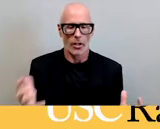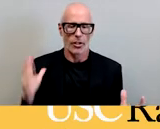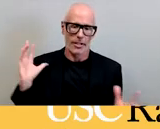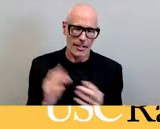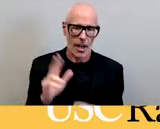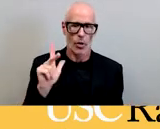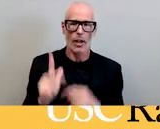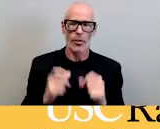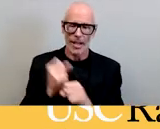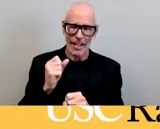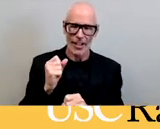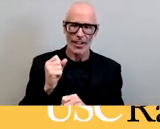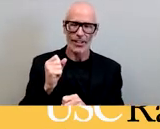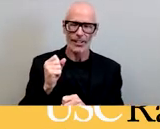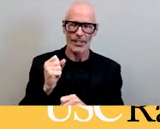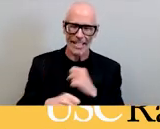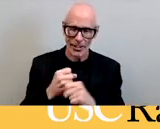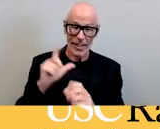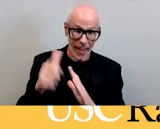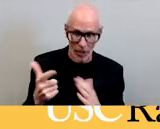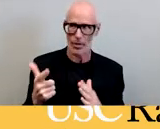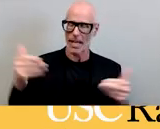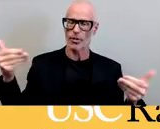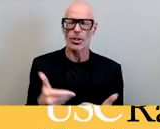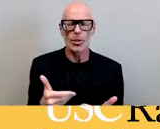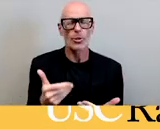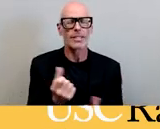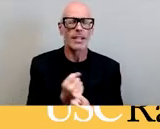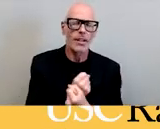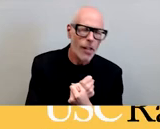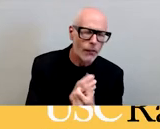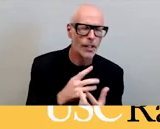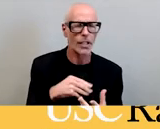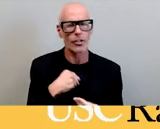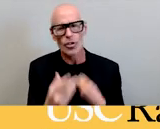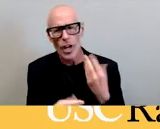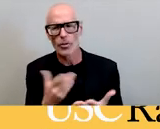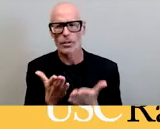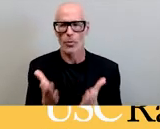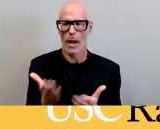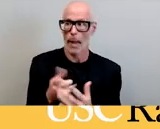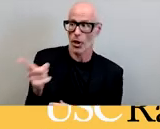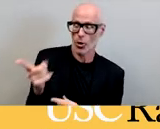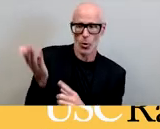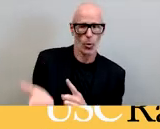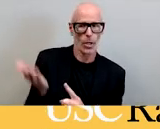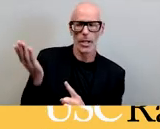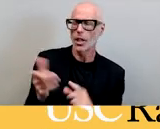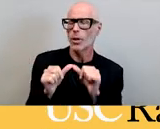to just been introduced in such a loving and generous fashion by you you continue to inspire me